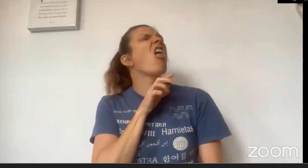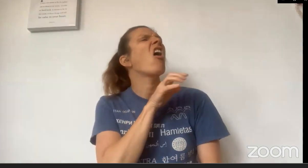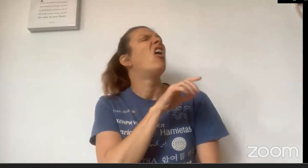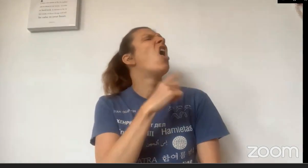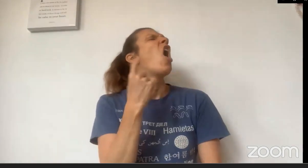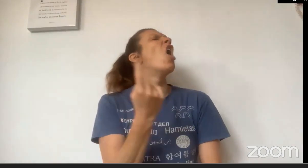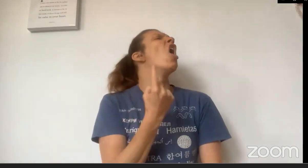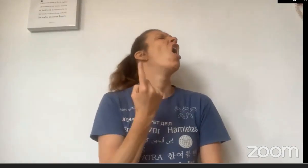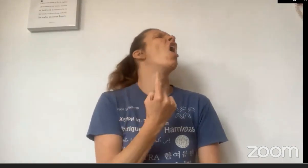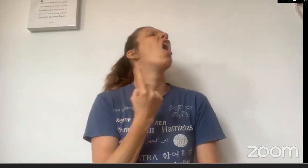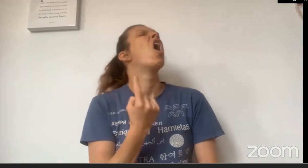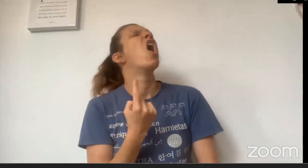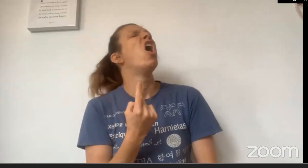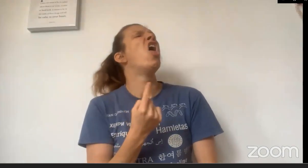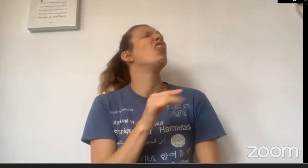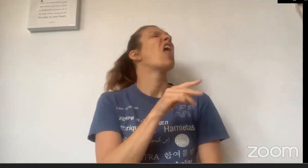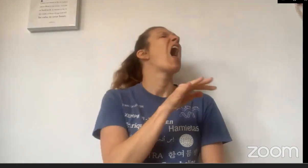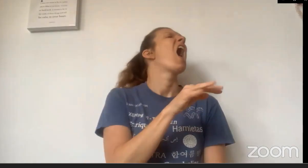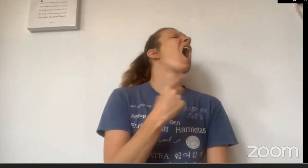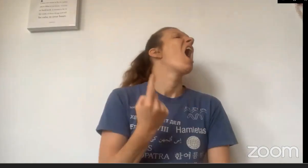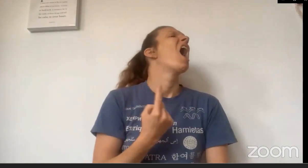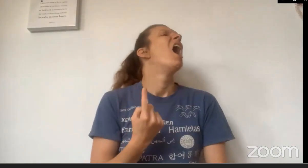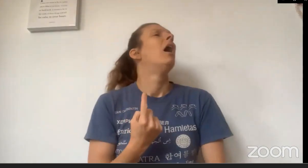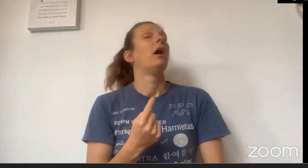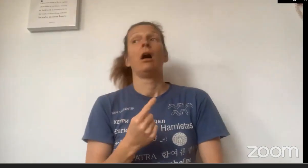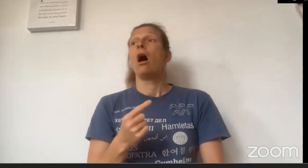ill so she croaked to the door, "Who's there?"